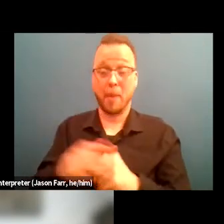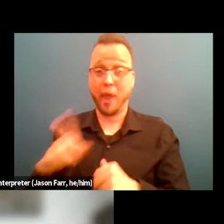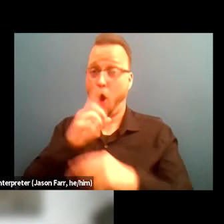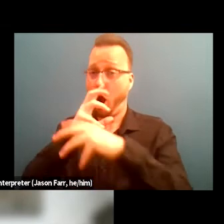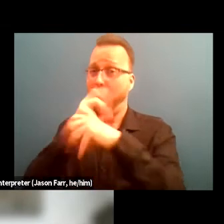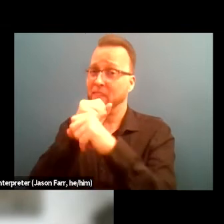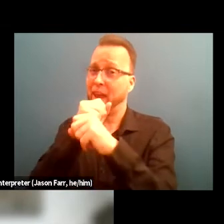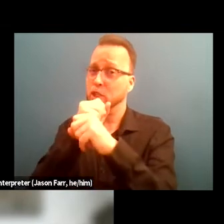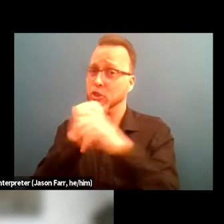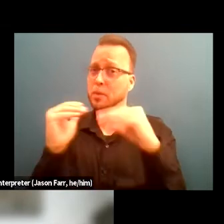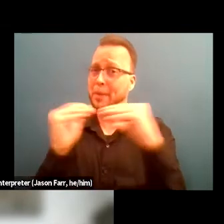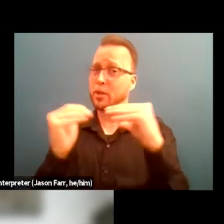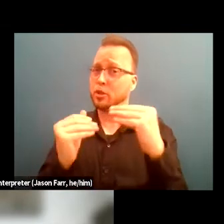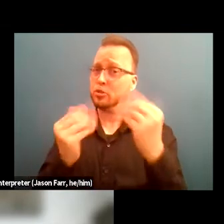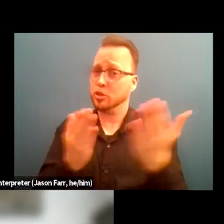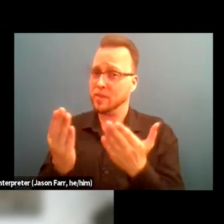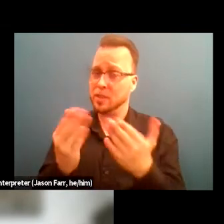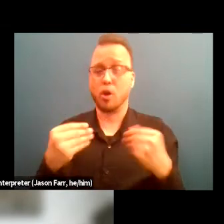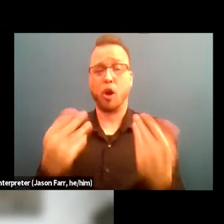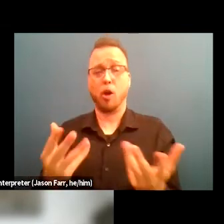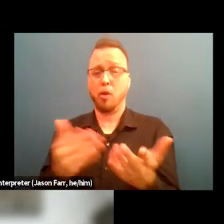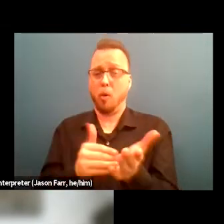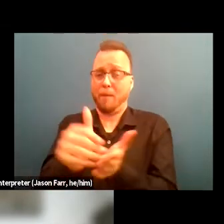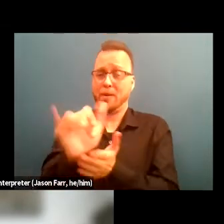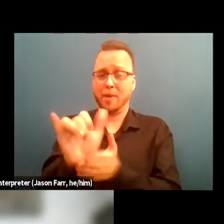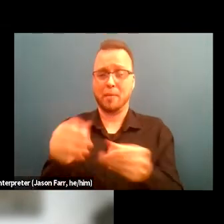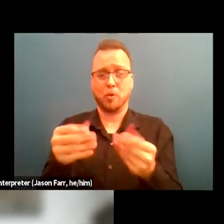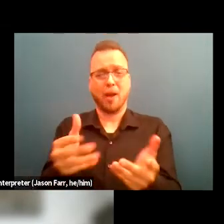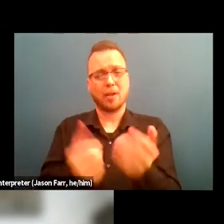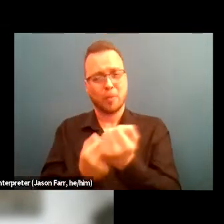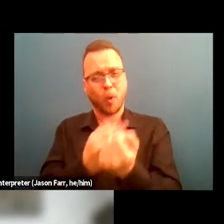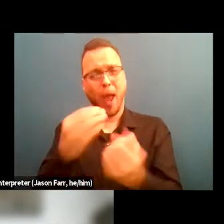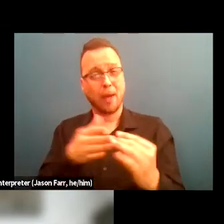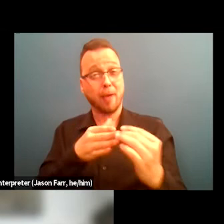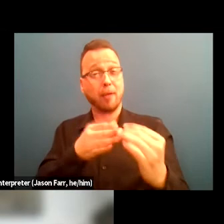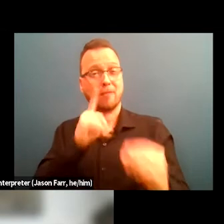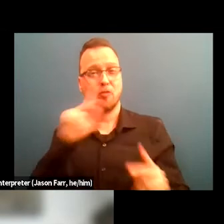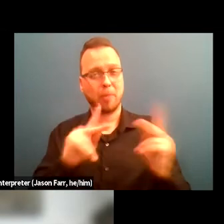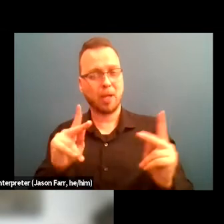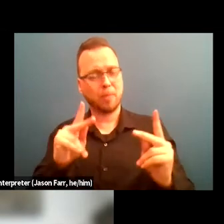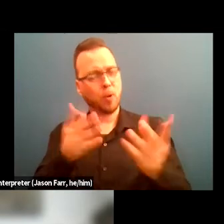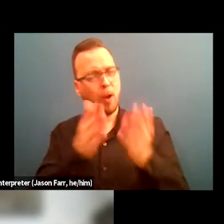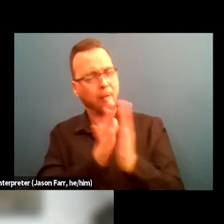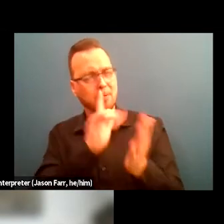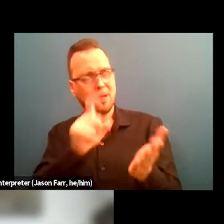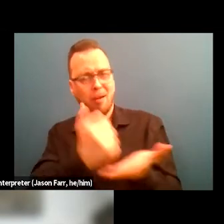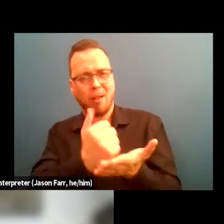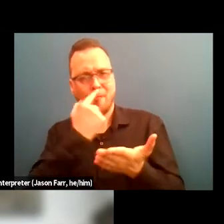often support and guidance for individuals seeking help with their recovery peer services,